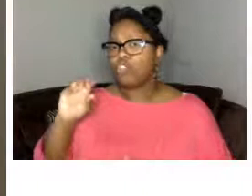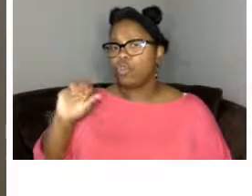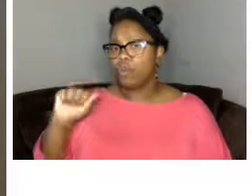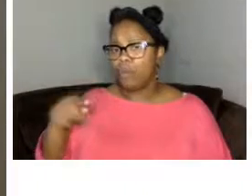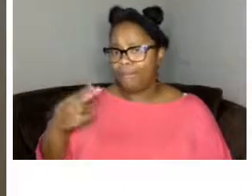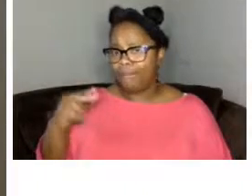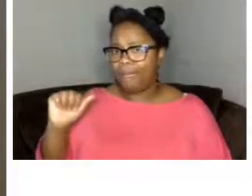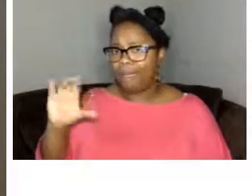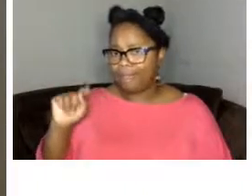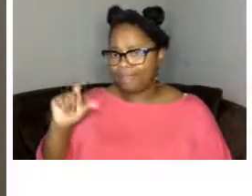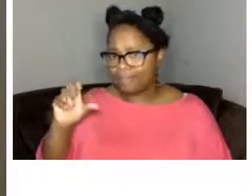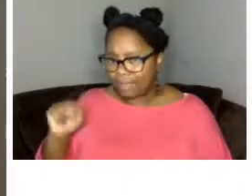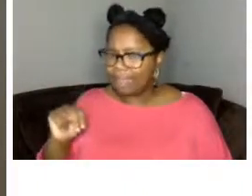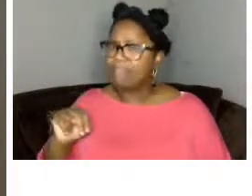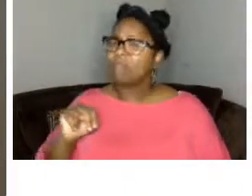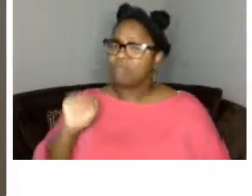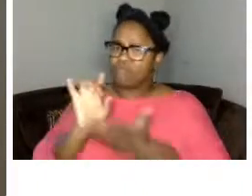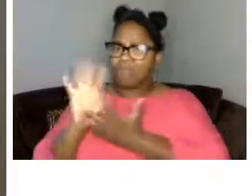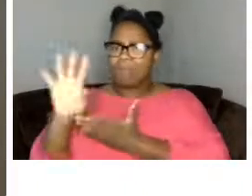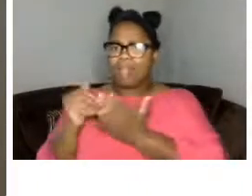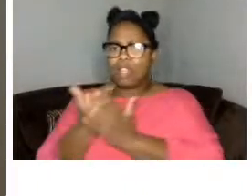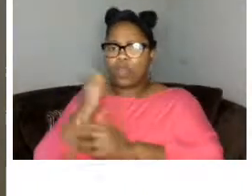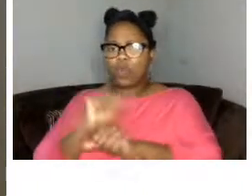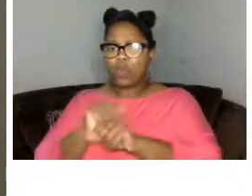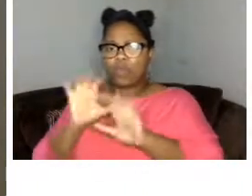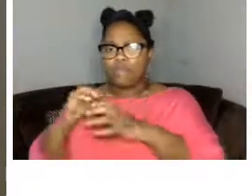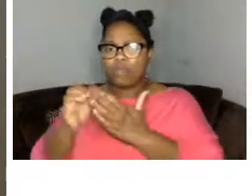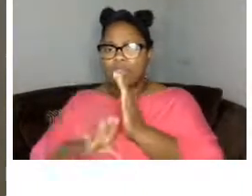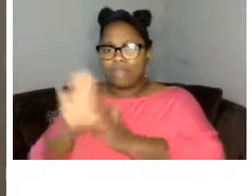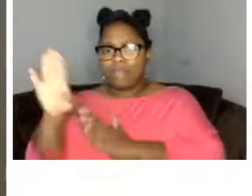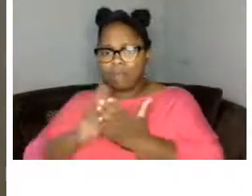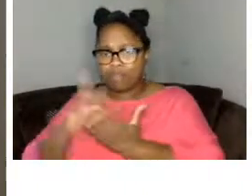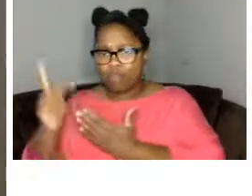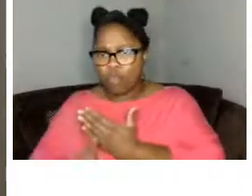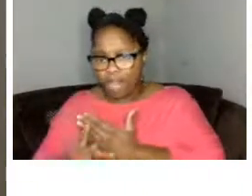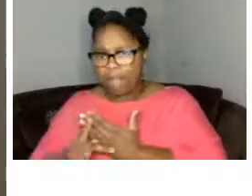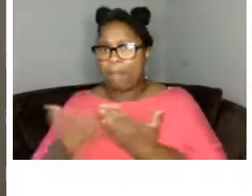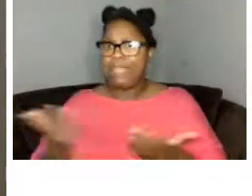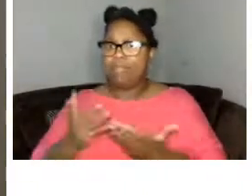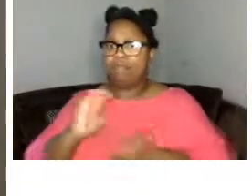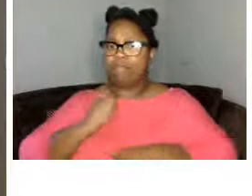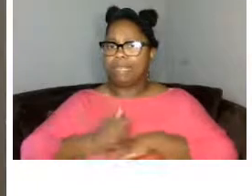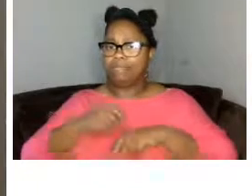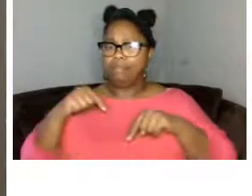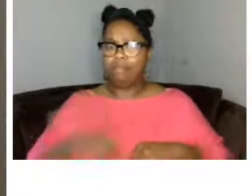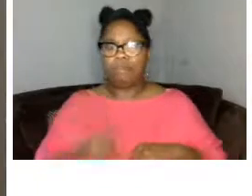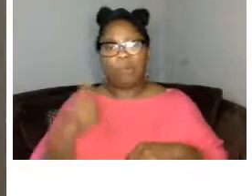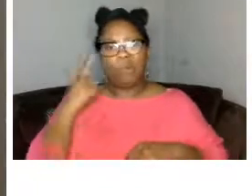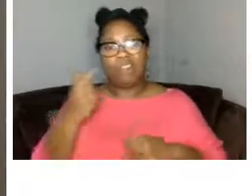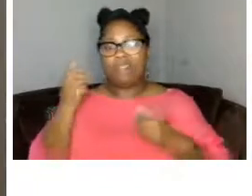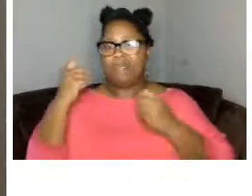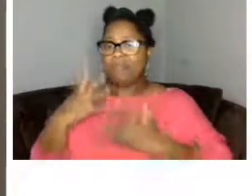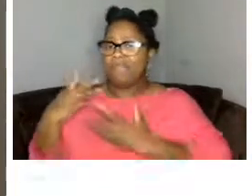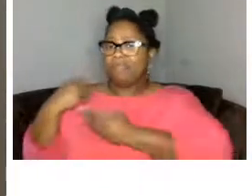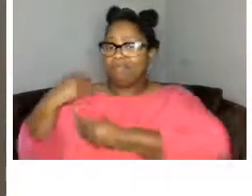to pilot a new workforce development program based at the field just one of the many legacies of the importance of telling